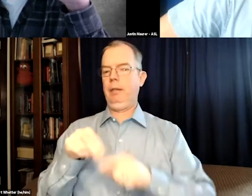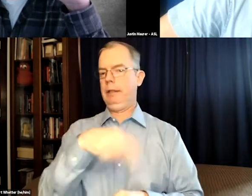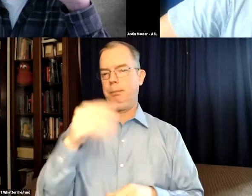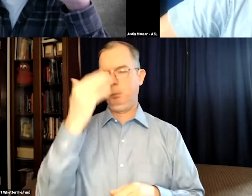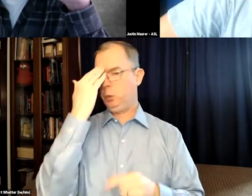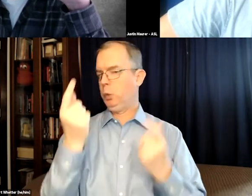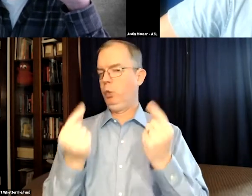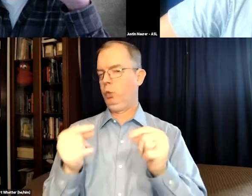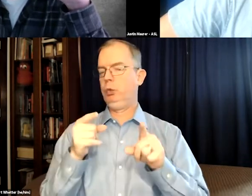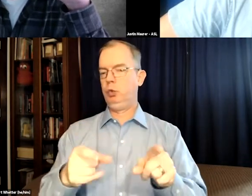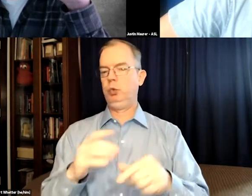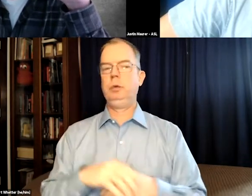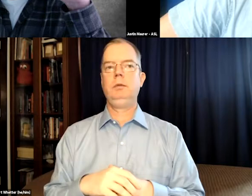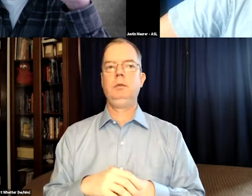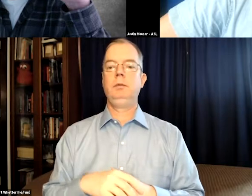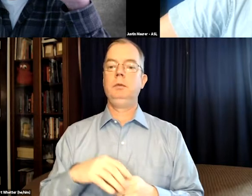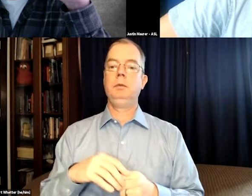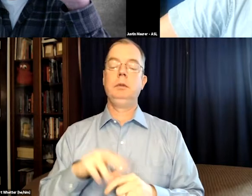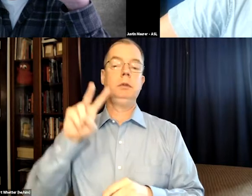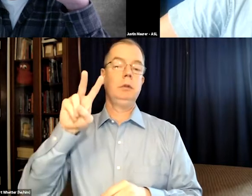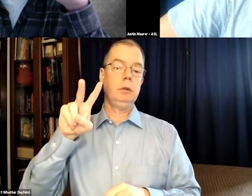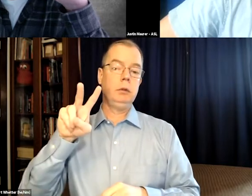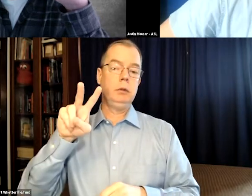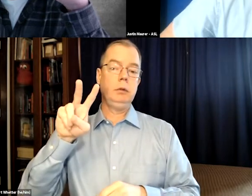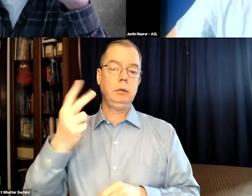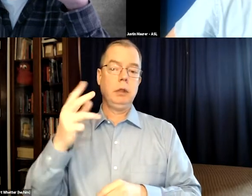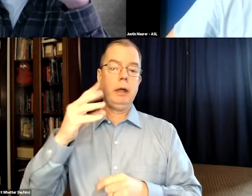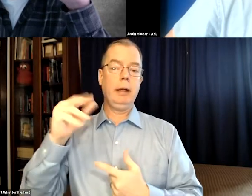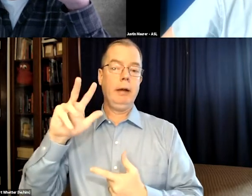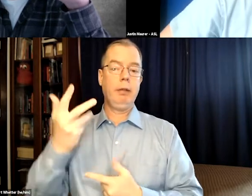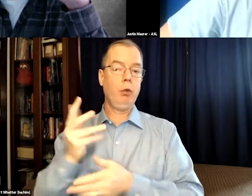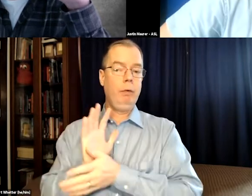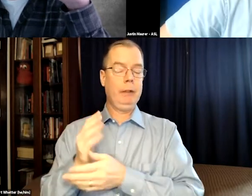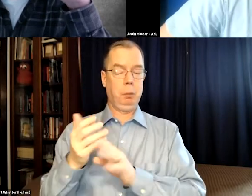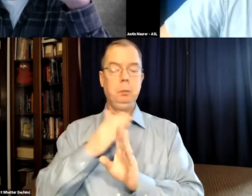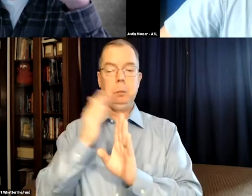and I ended up putting complete faith in them because they knew what they were doing.